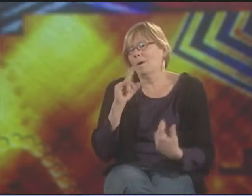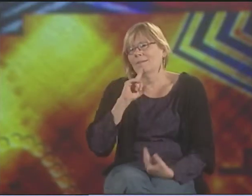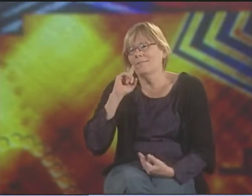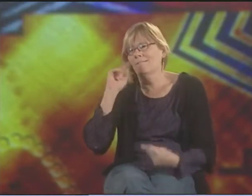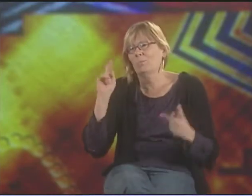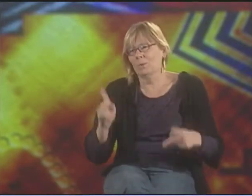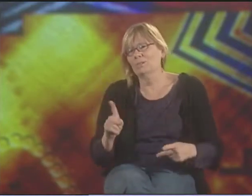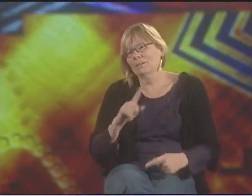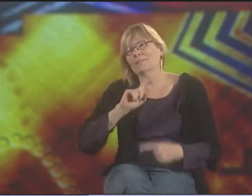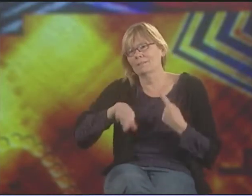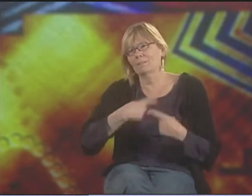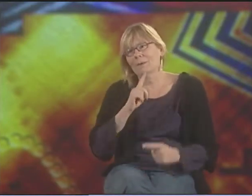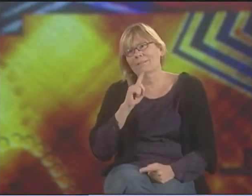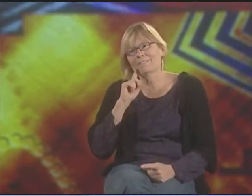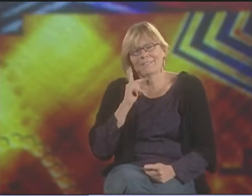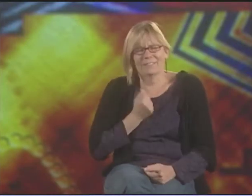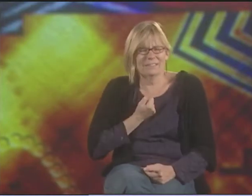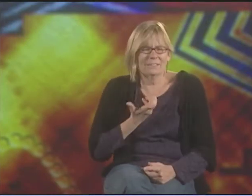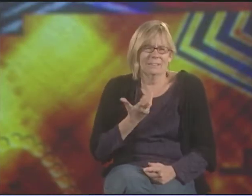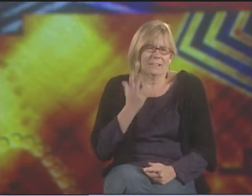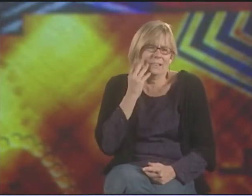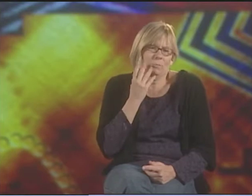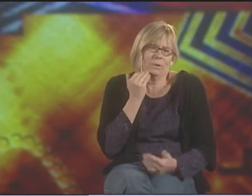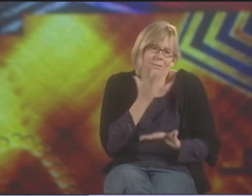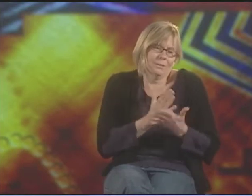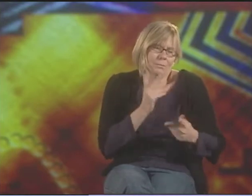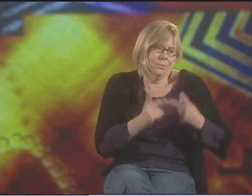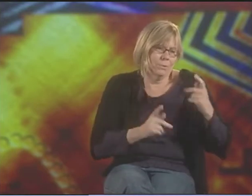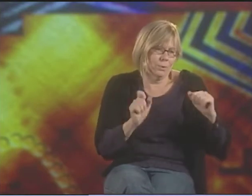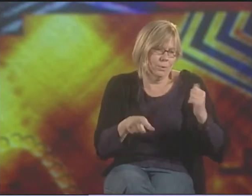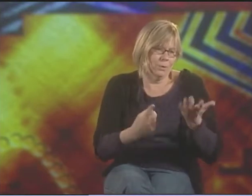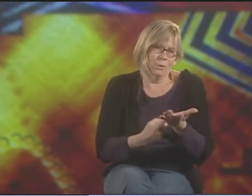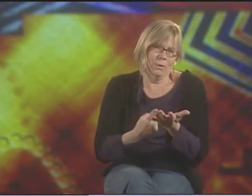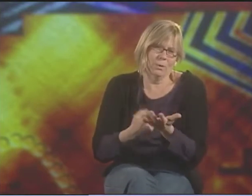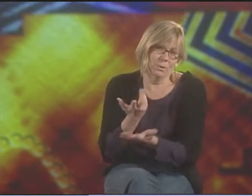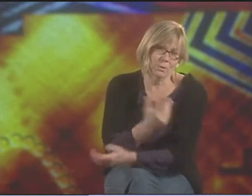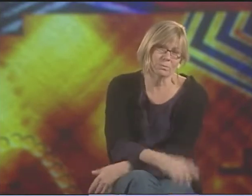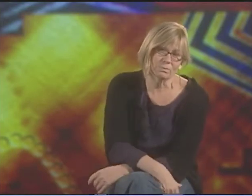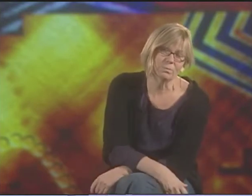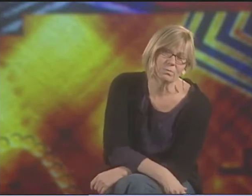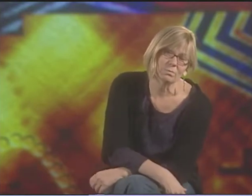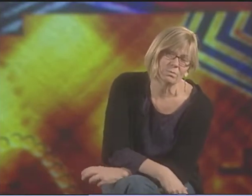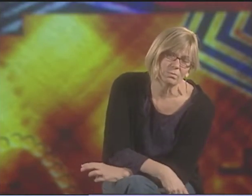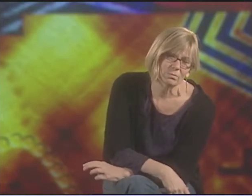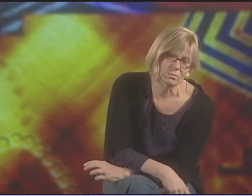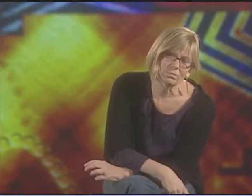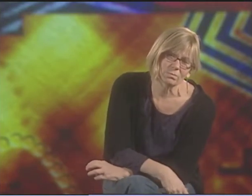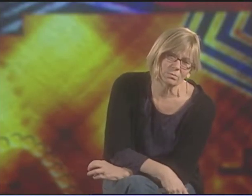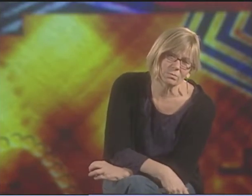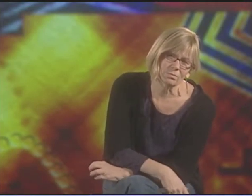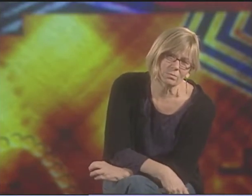SO A POEM BY A DEAF PERSON IS STILL A DEAF POEM, OR IS IT DEAF POETRY OR IS IT ASL POETRY?